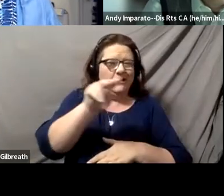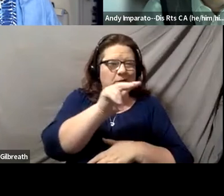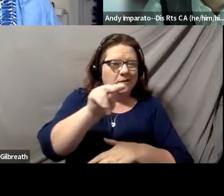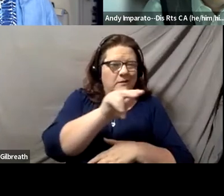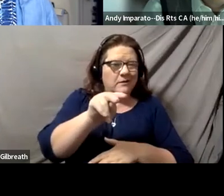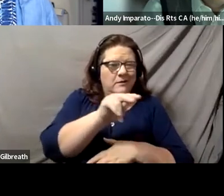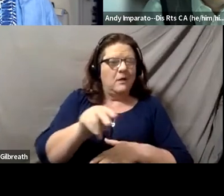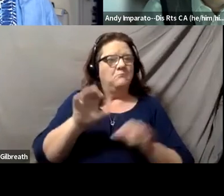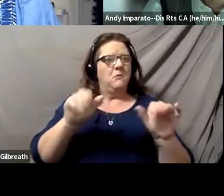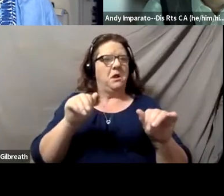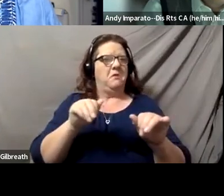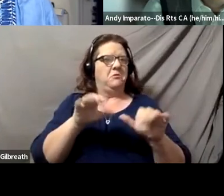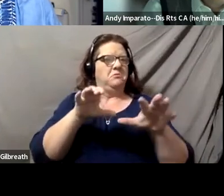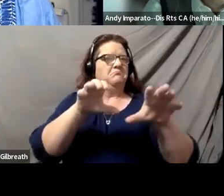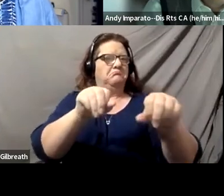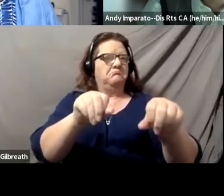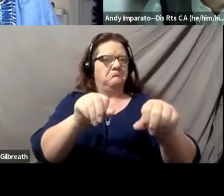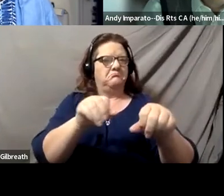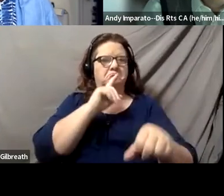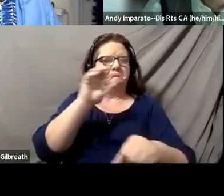are able to get authentic captioning